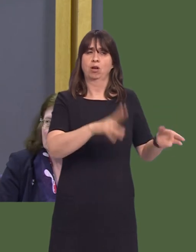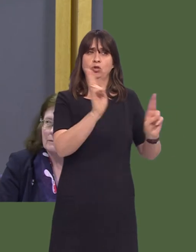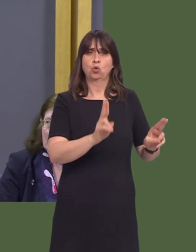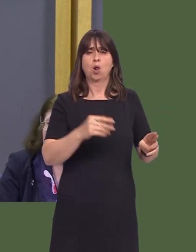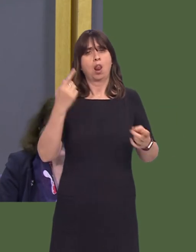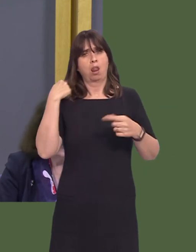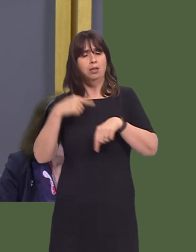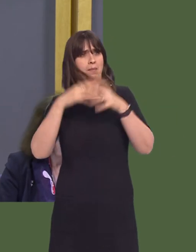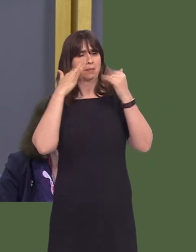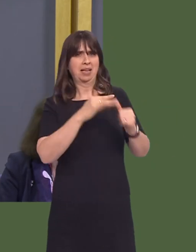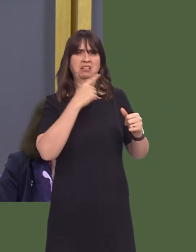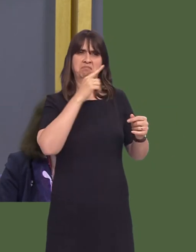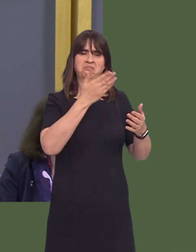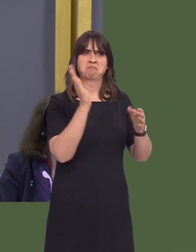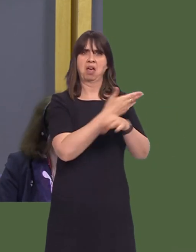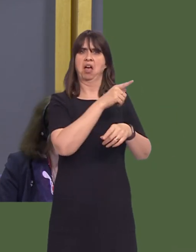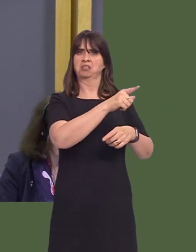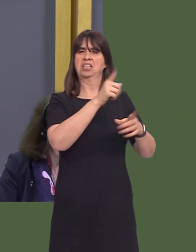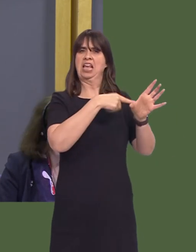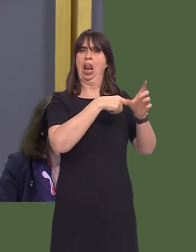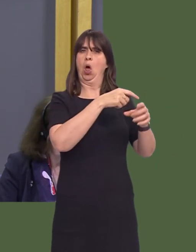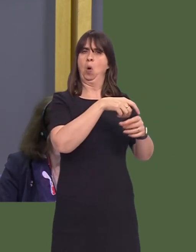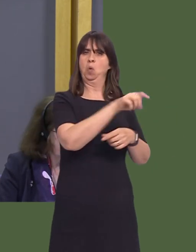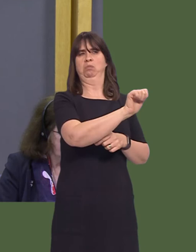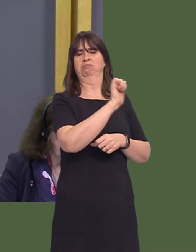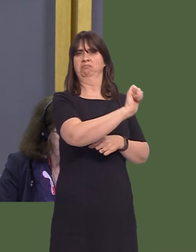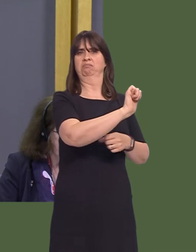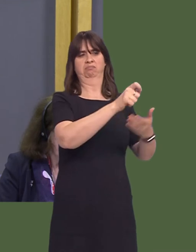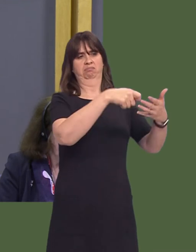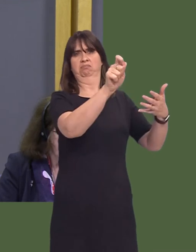inspection and falls within the yellow category. According to the Estyn report,